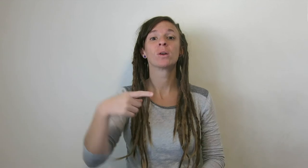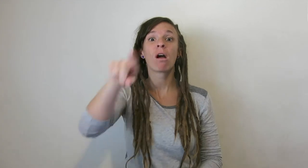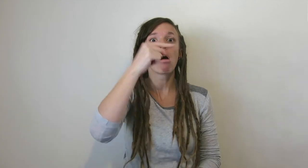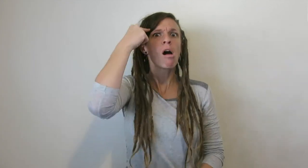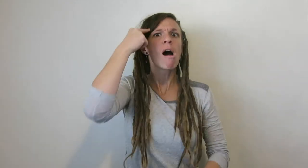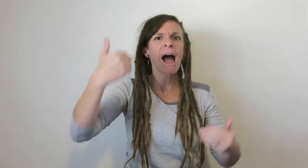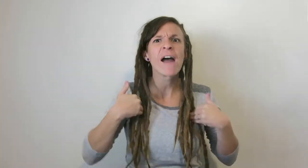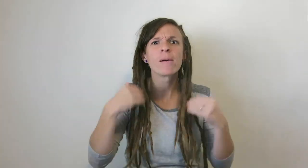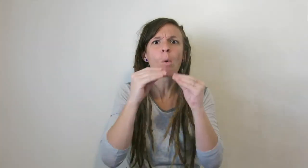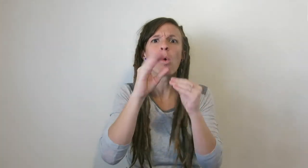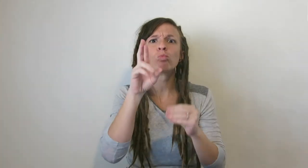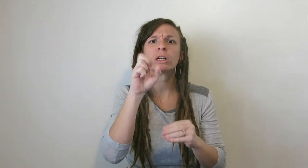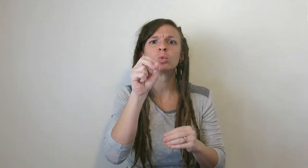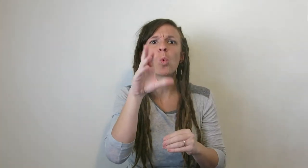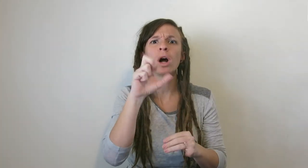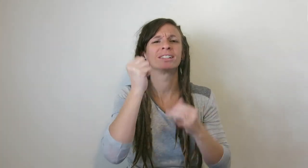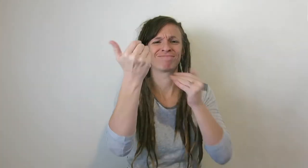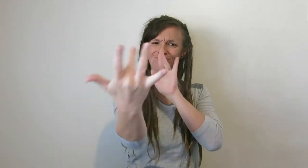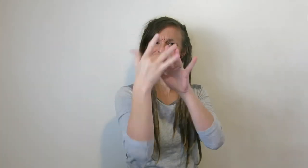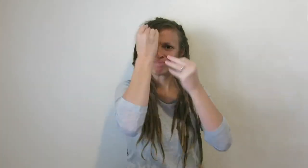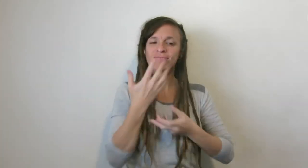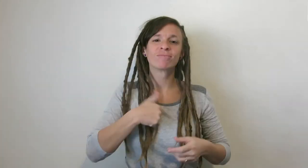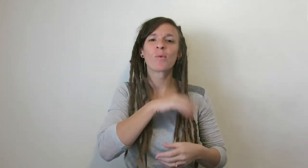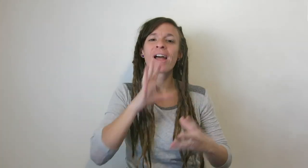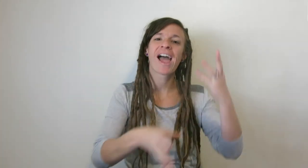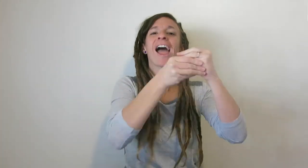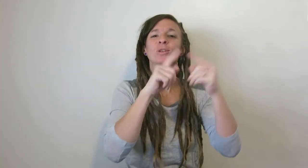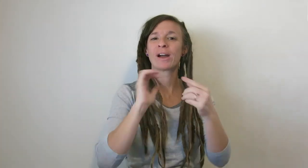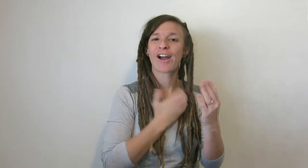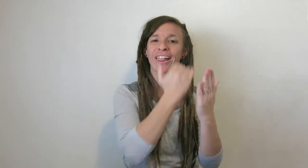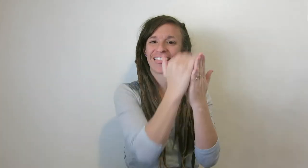Please contact us if you know of more resources we should add to this list.